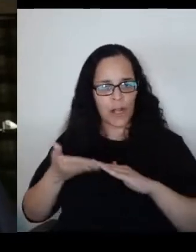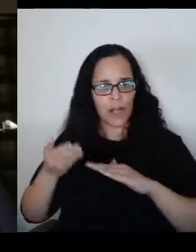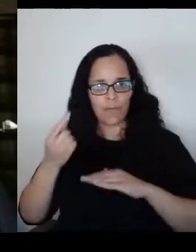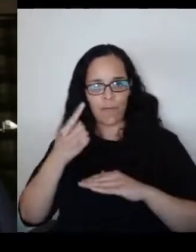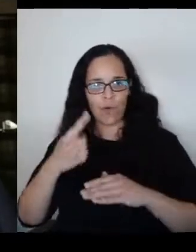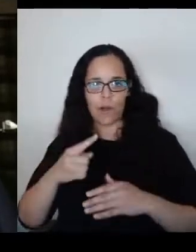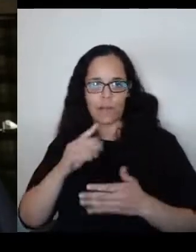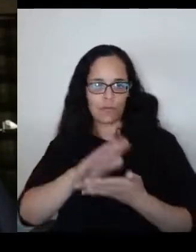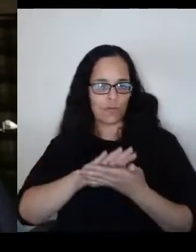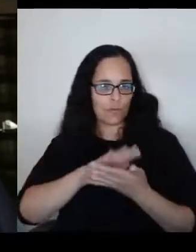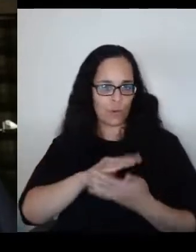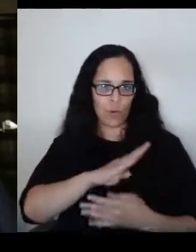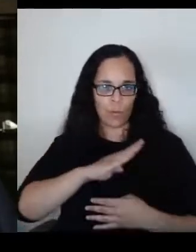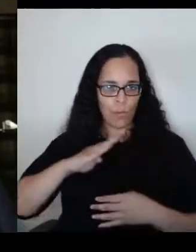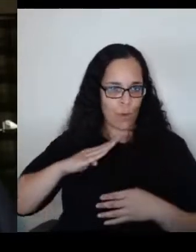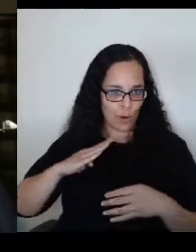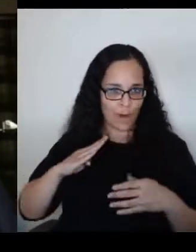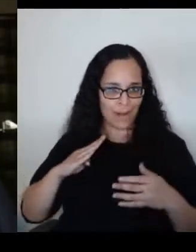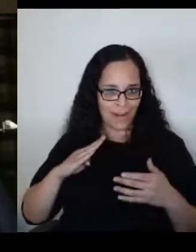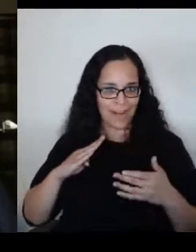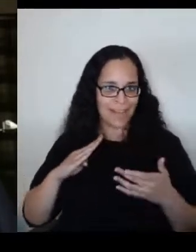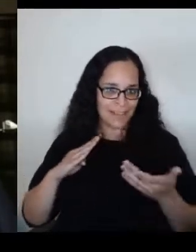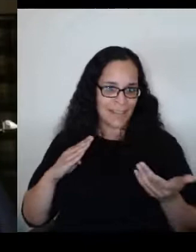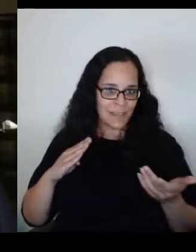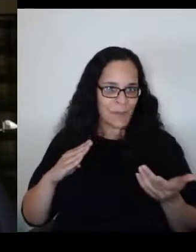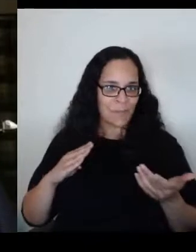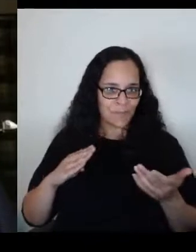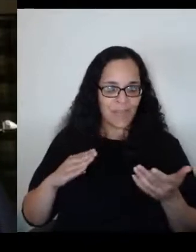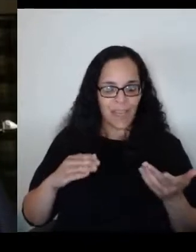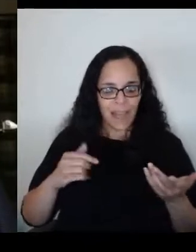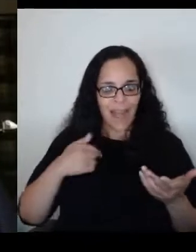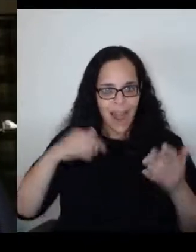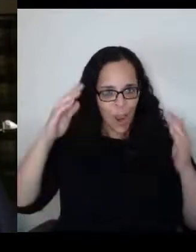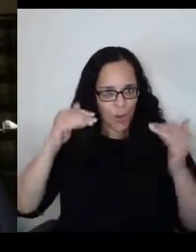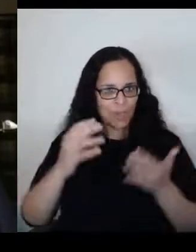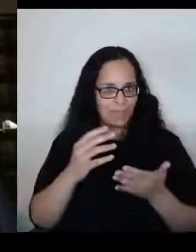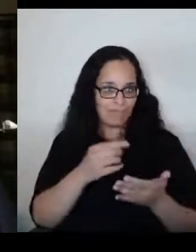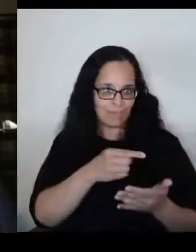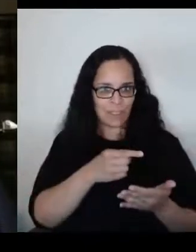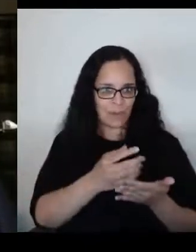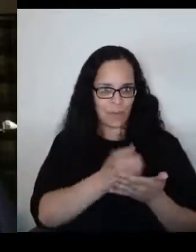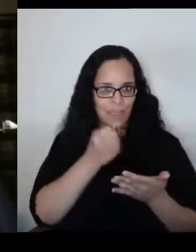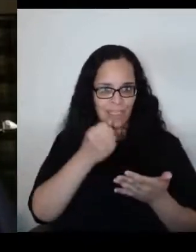and I hope she wins because I think that is critical for our society.